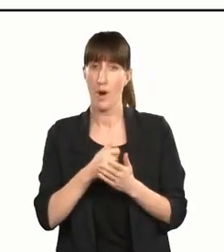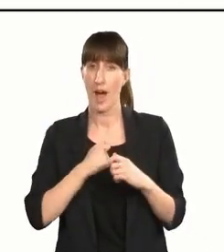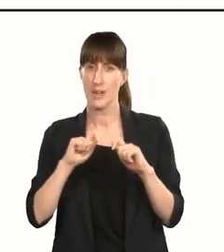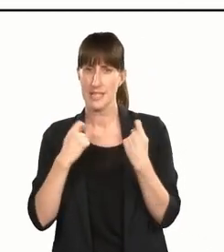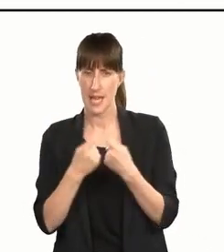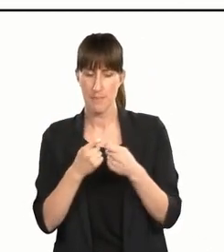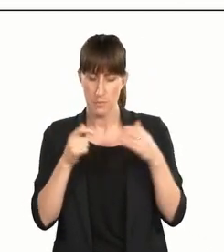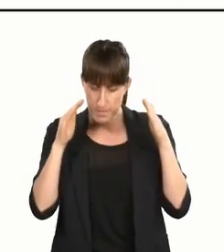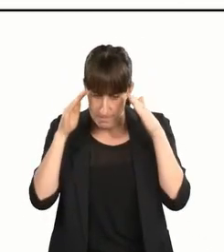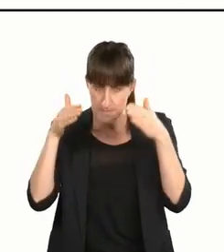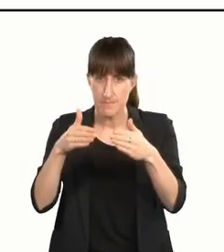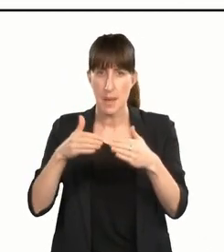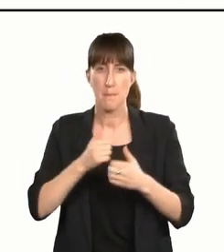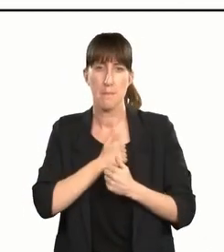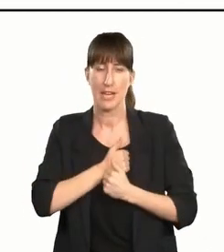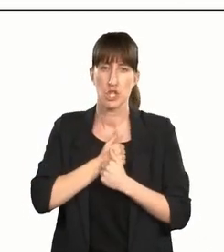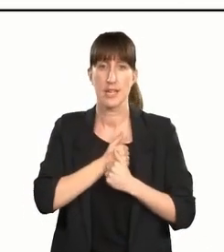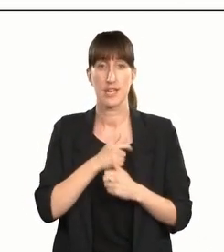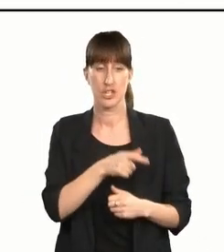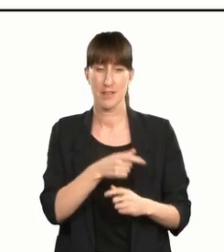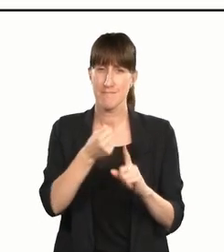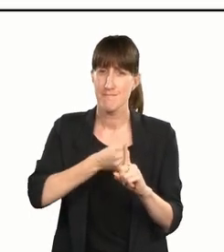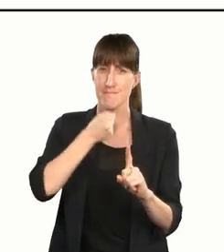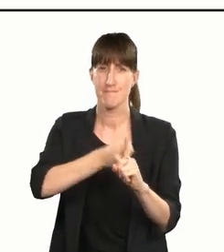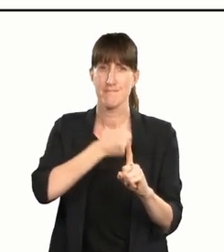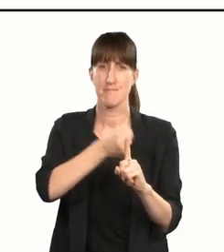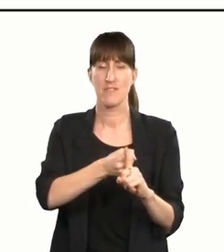and focus. You are an outstanding advocate for access and inclusion